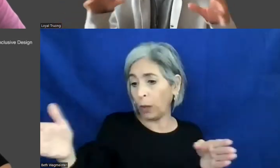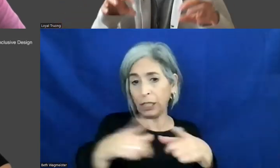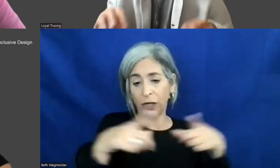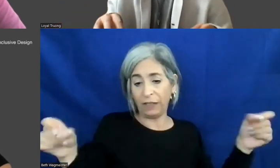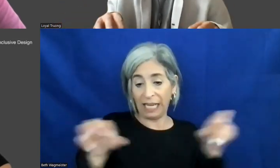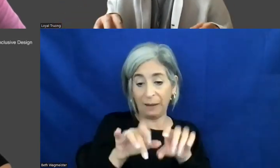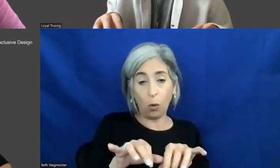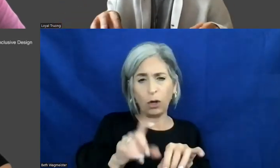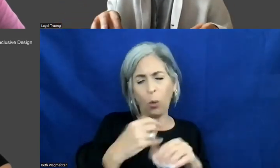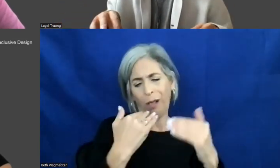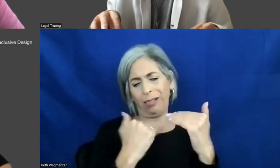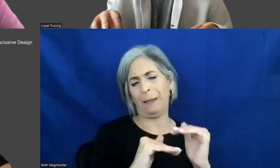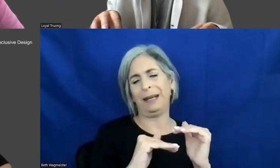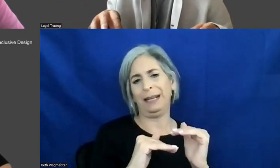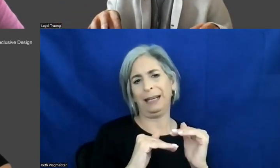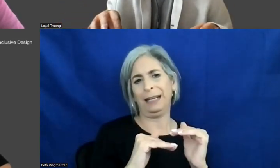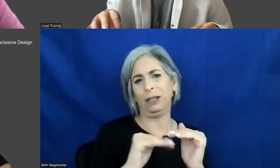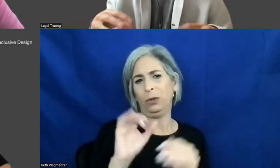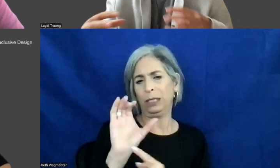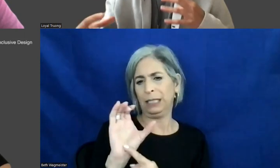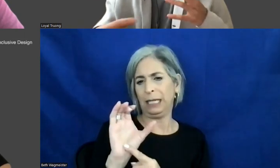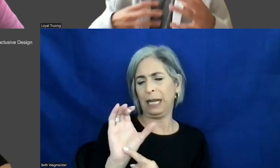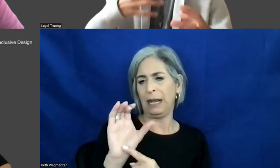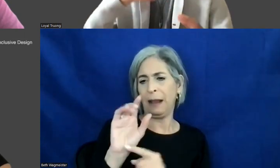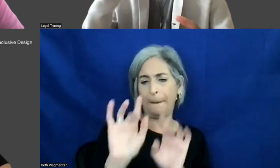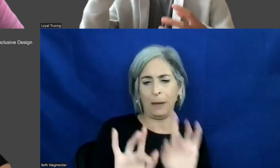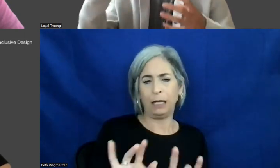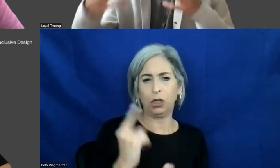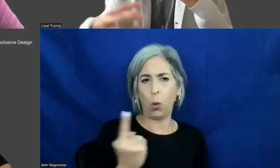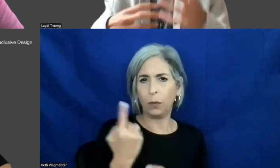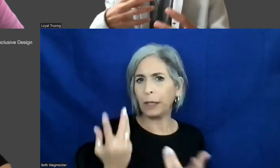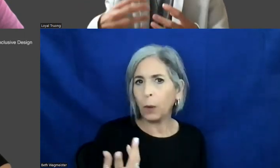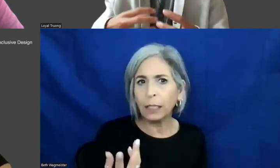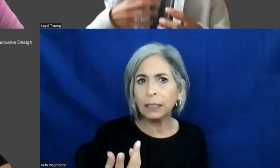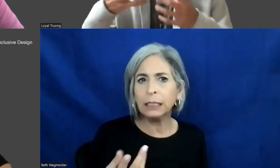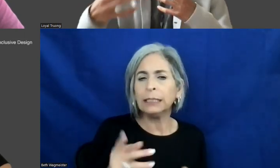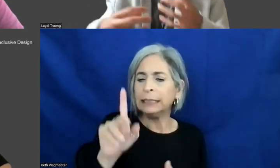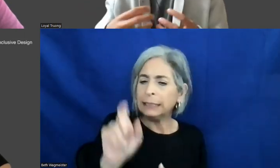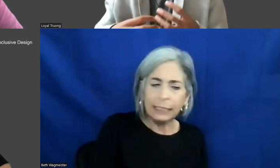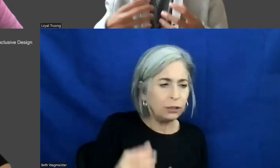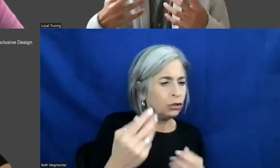are they limited to a few buttons only, we have to really exercise that and use feedback to